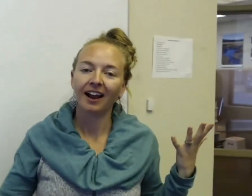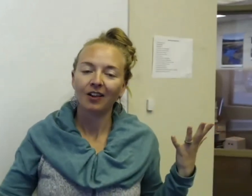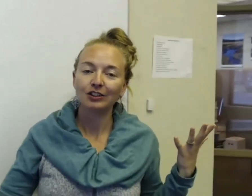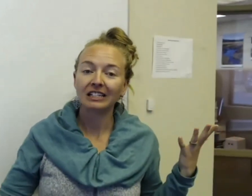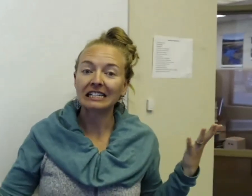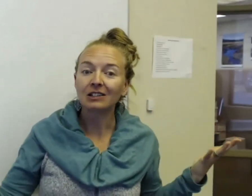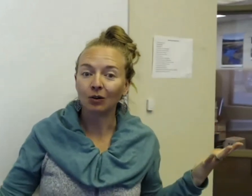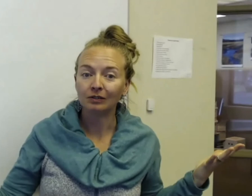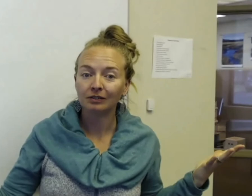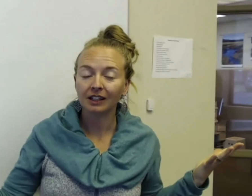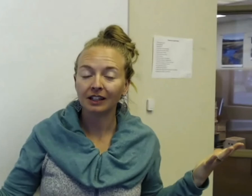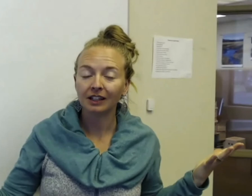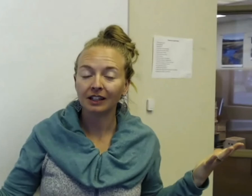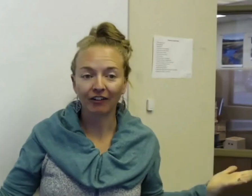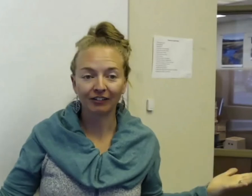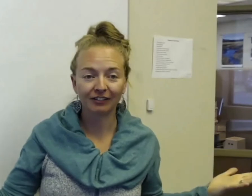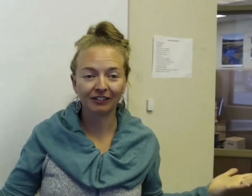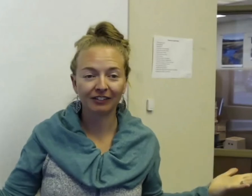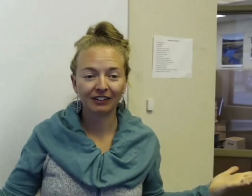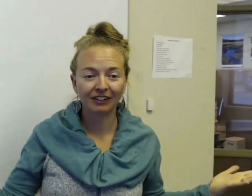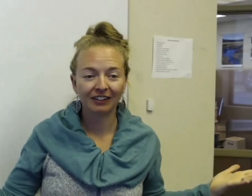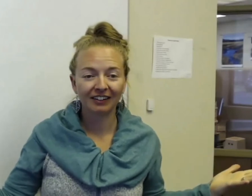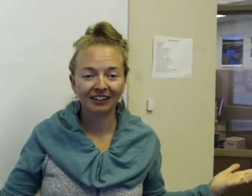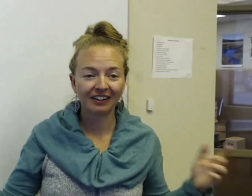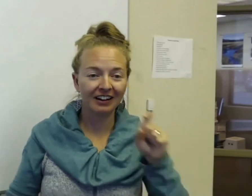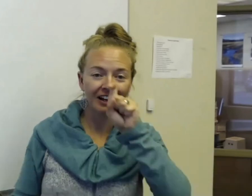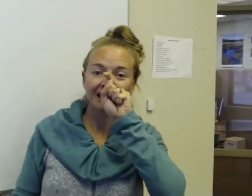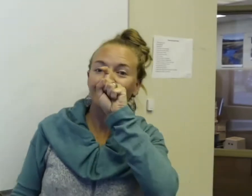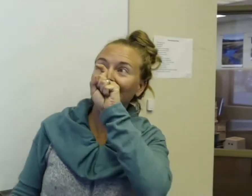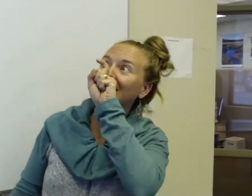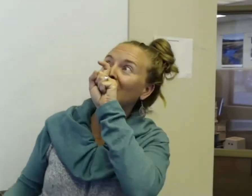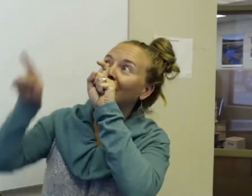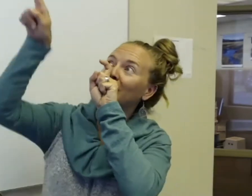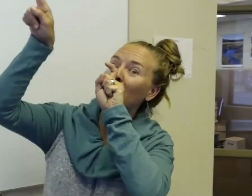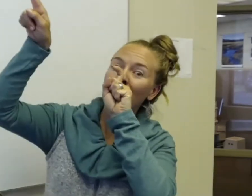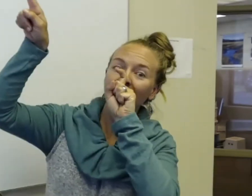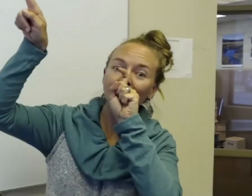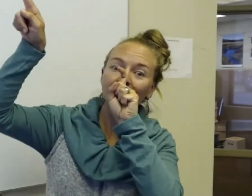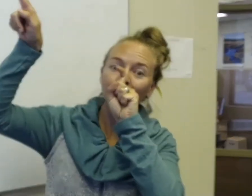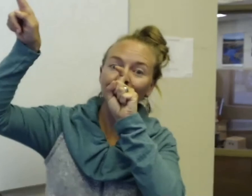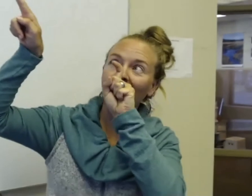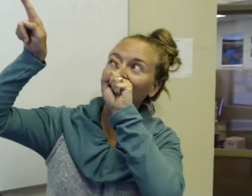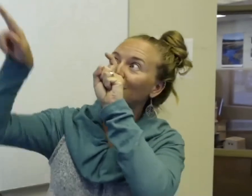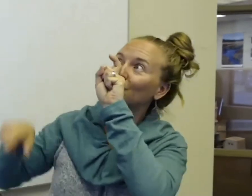there's an eagle in the air. Eagle. You can point, and you can with your eye gaze, show there's